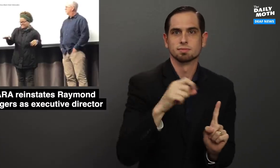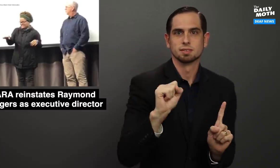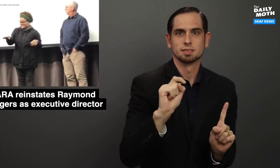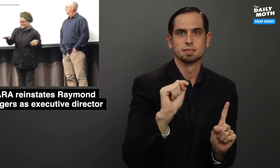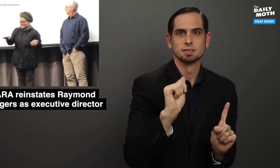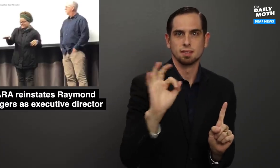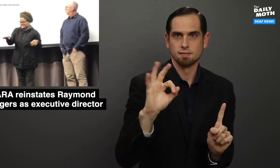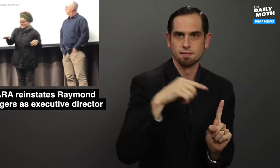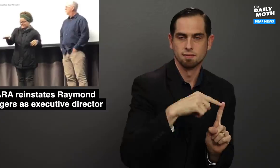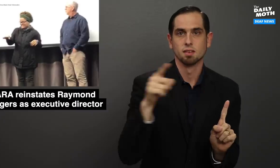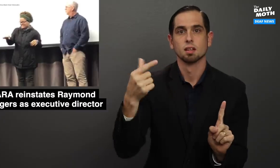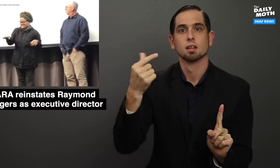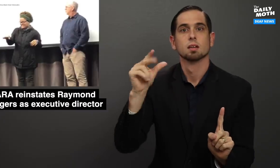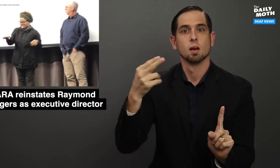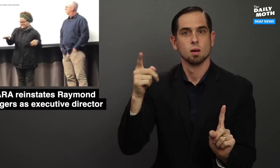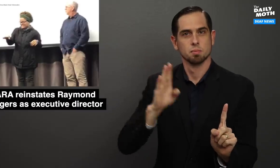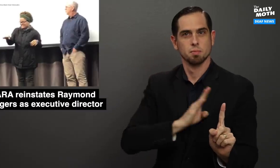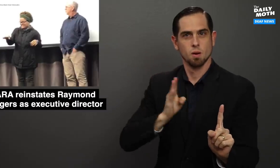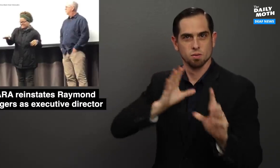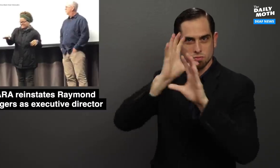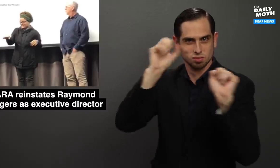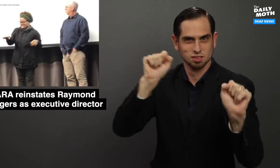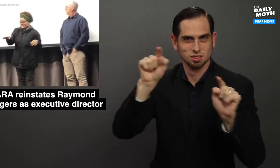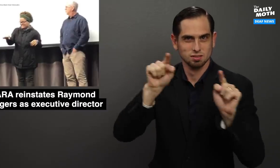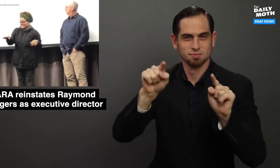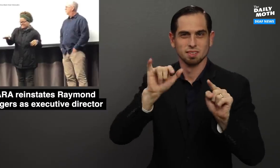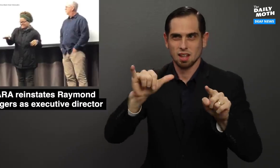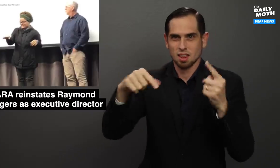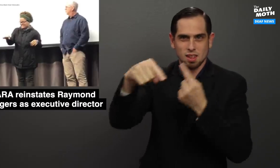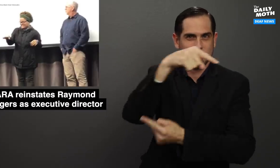a staffer and Gough being a board president.